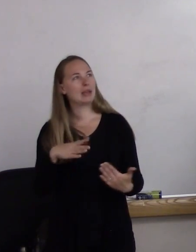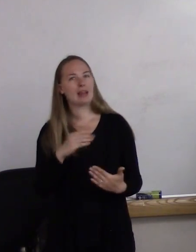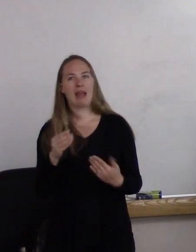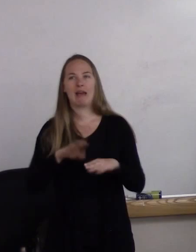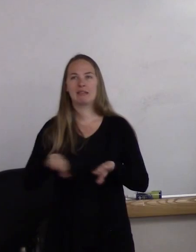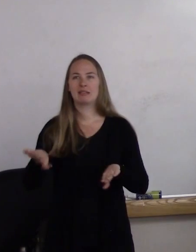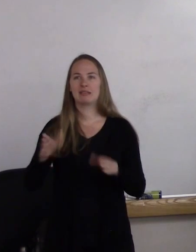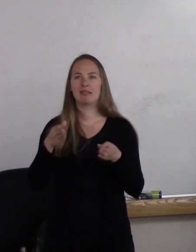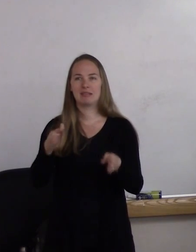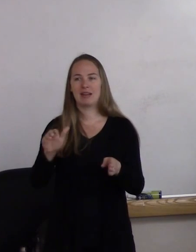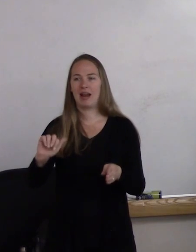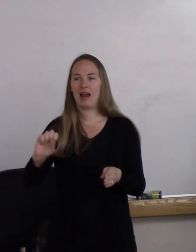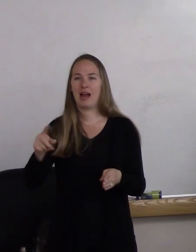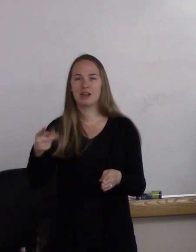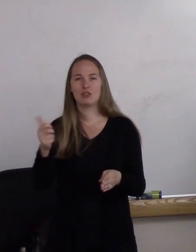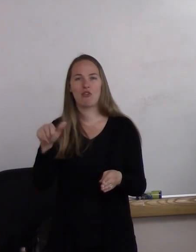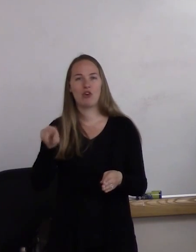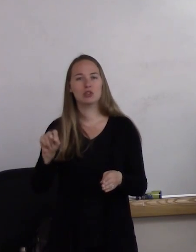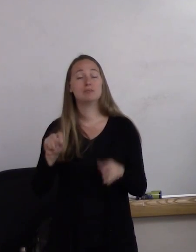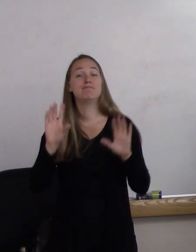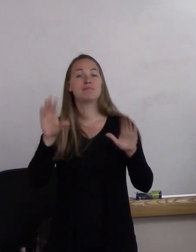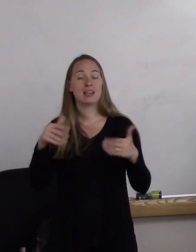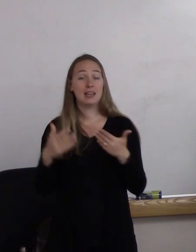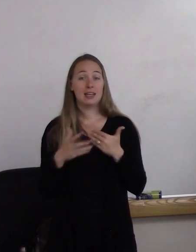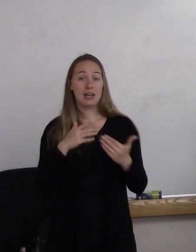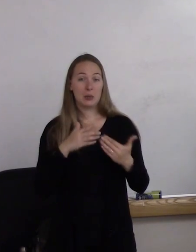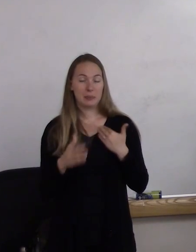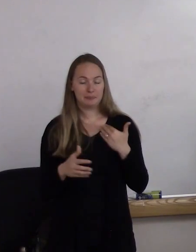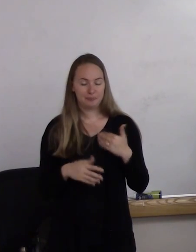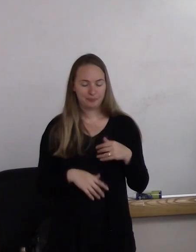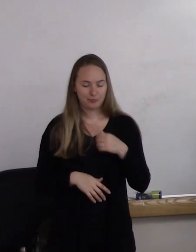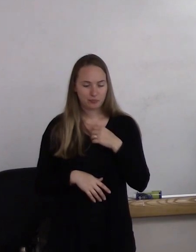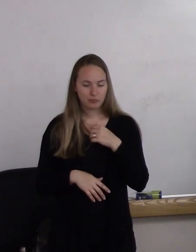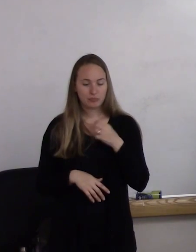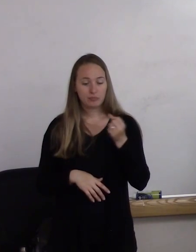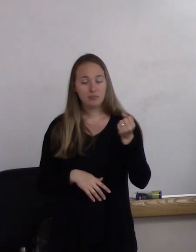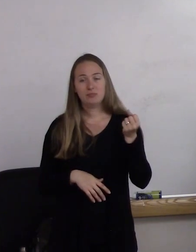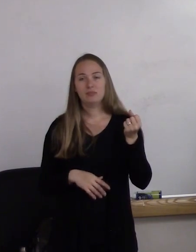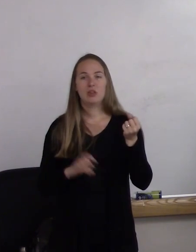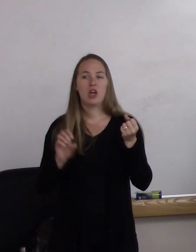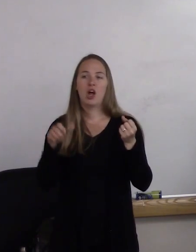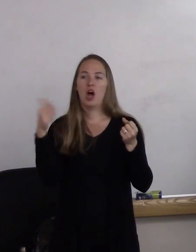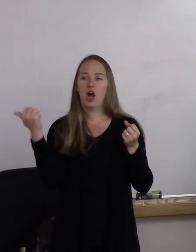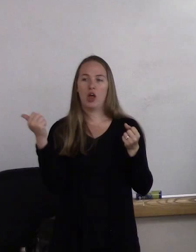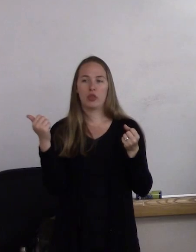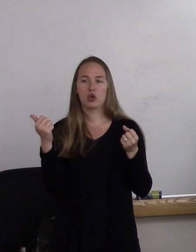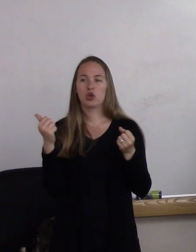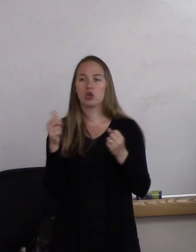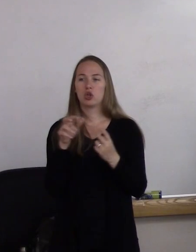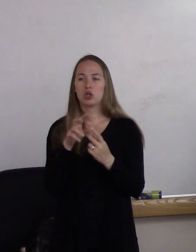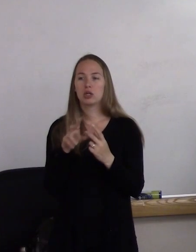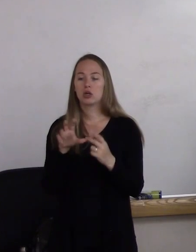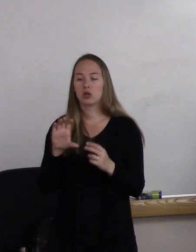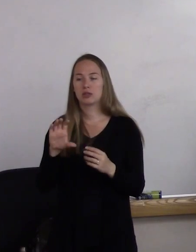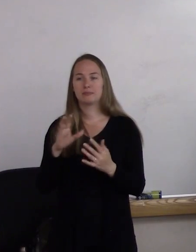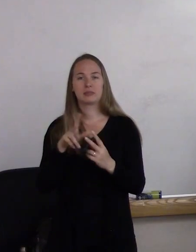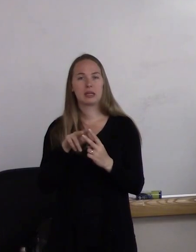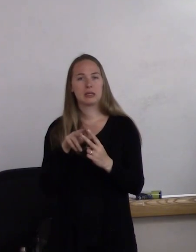So--however, there are other combinations of chromosomes that, again, we don't talk about.